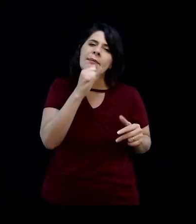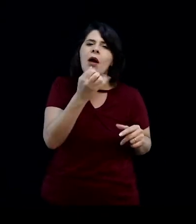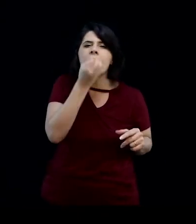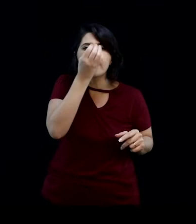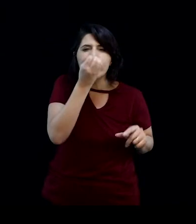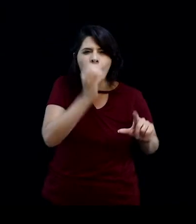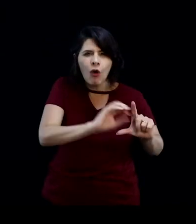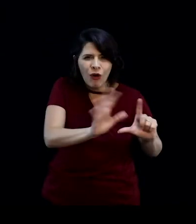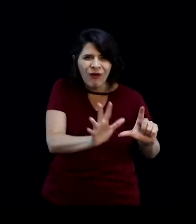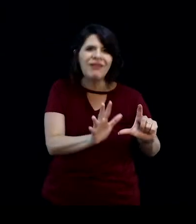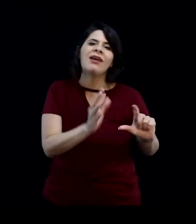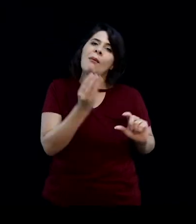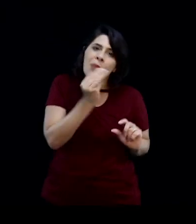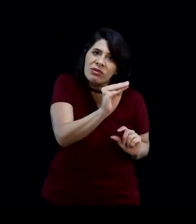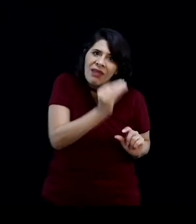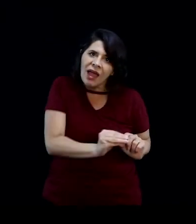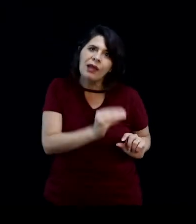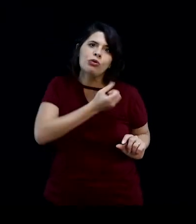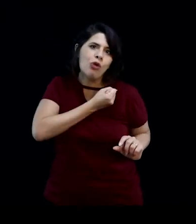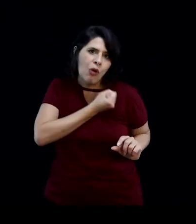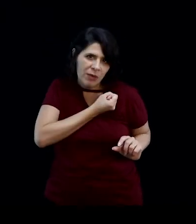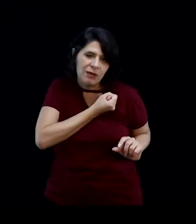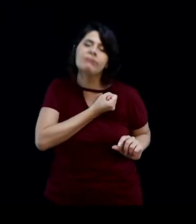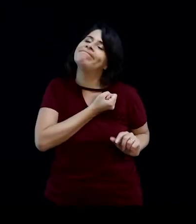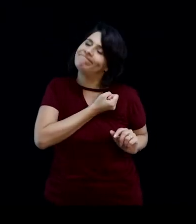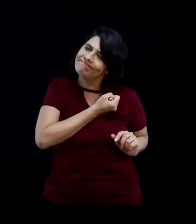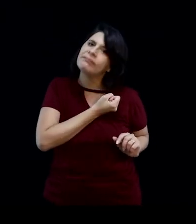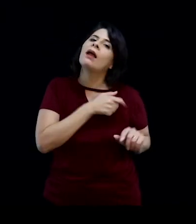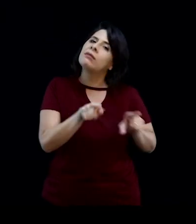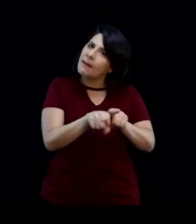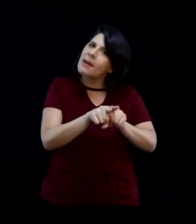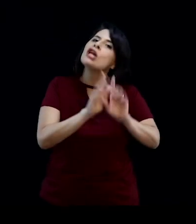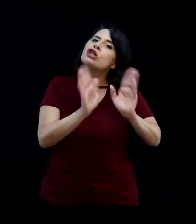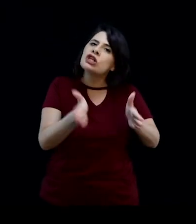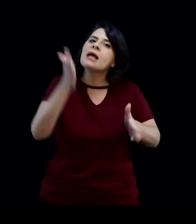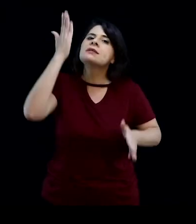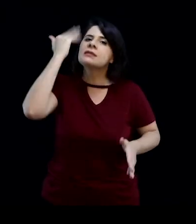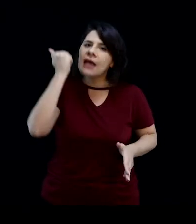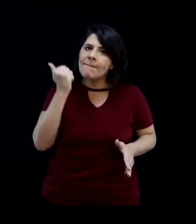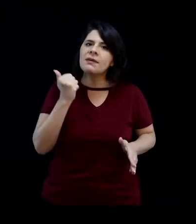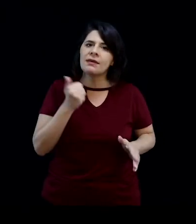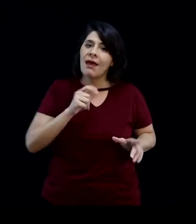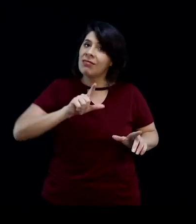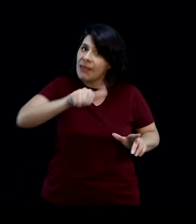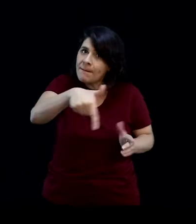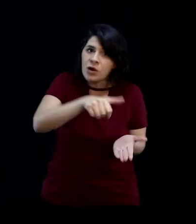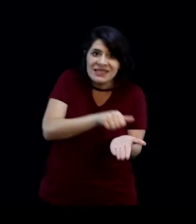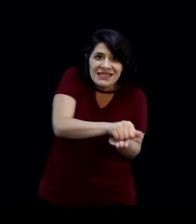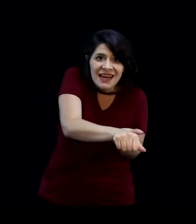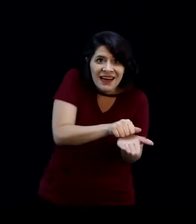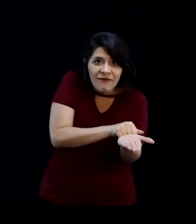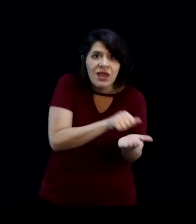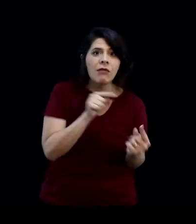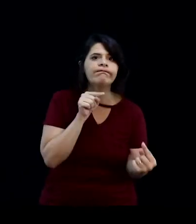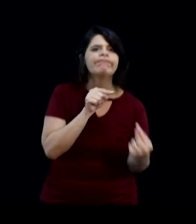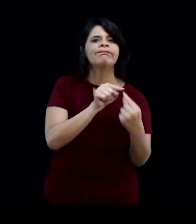that I had developed in great detail, and I knew that it would be more interesting to make them in silkscreen,